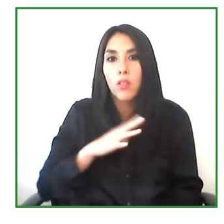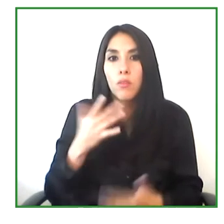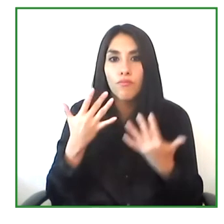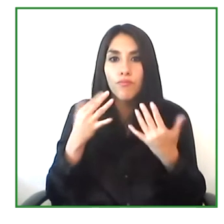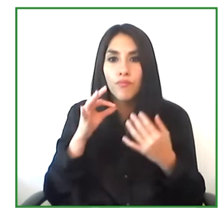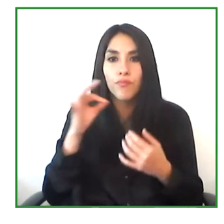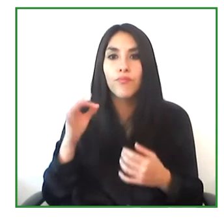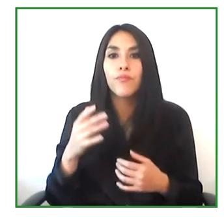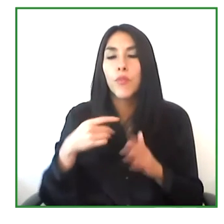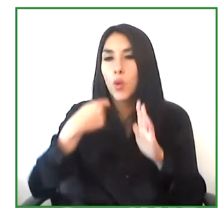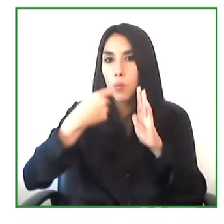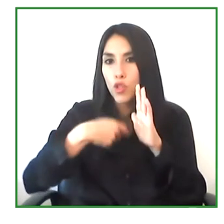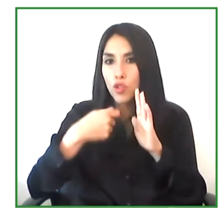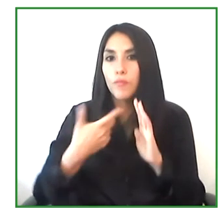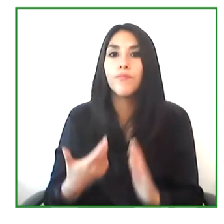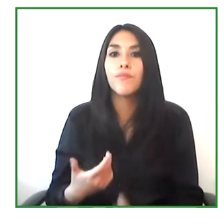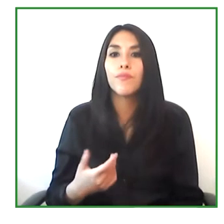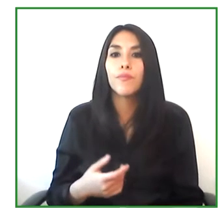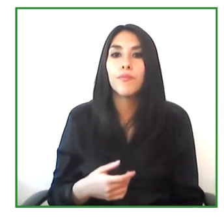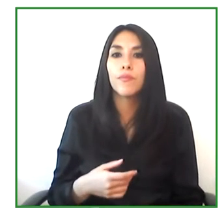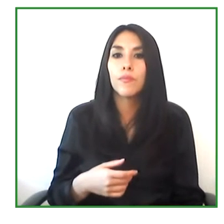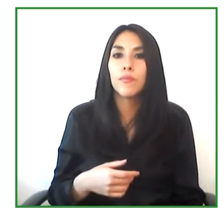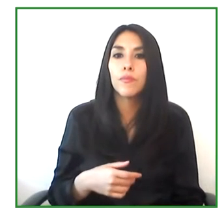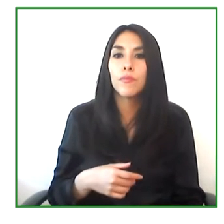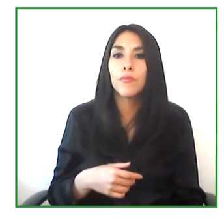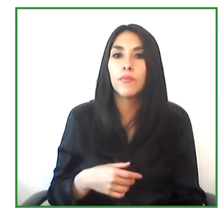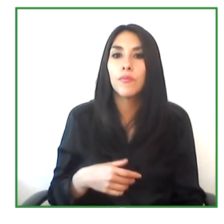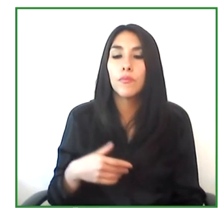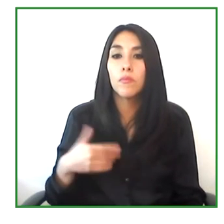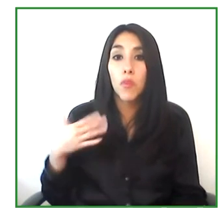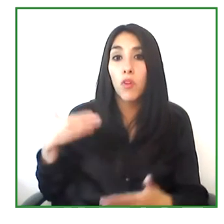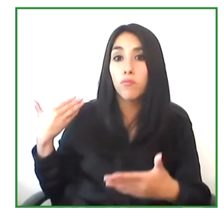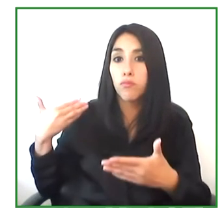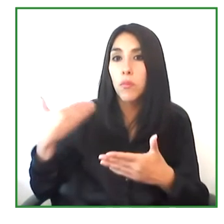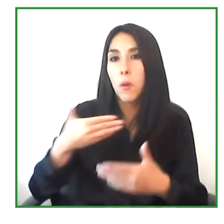and the project needs some more time to mature. However,